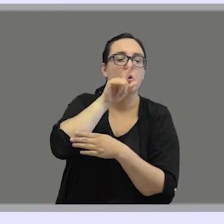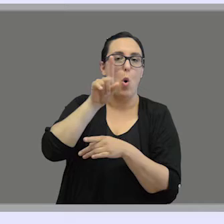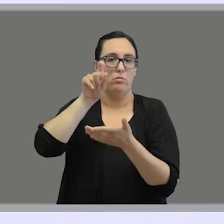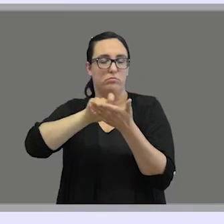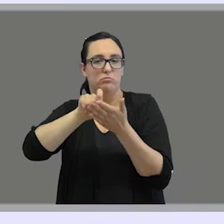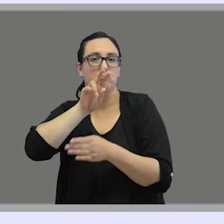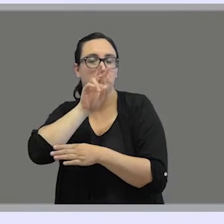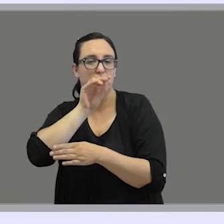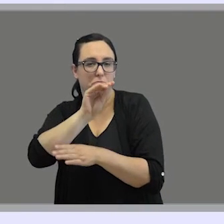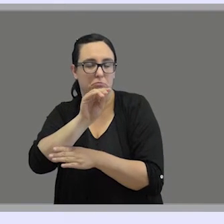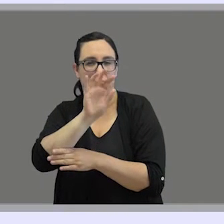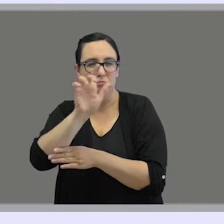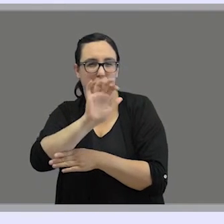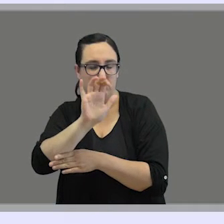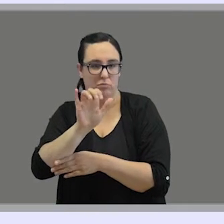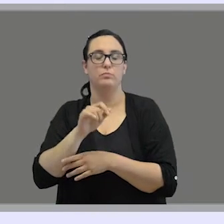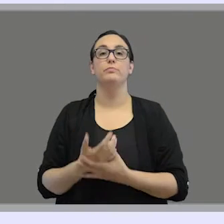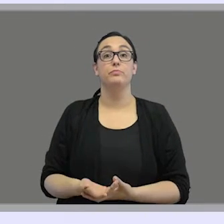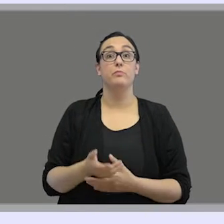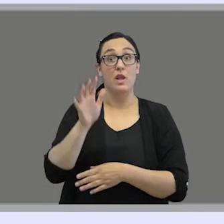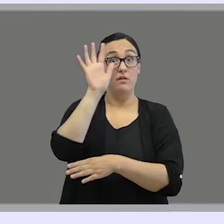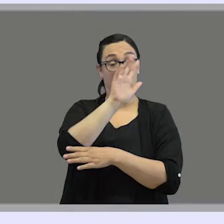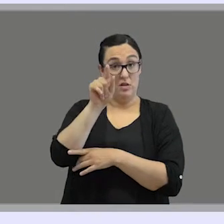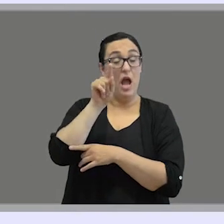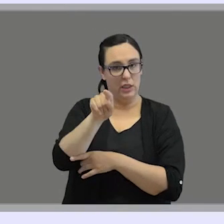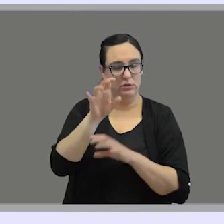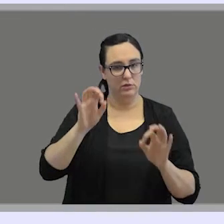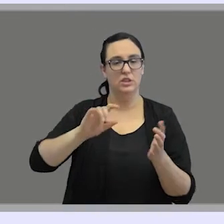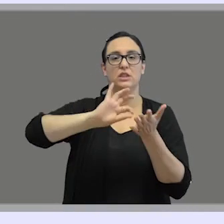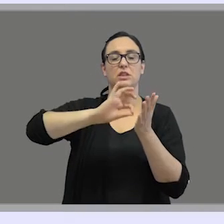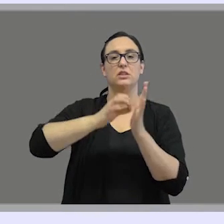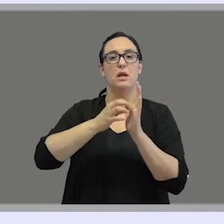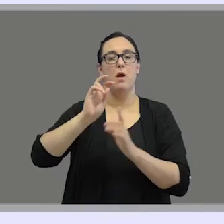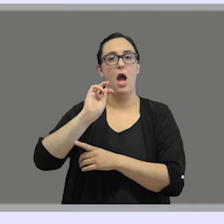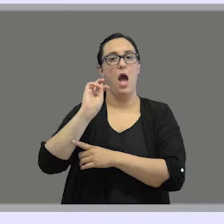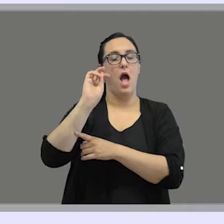So finger spelling is one of these alternative communication systems (ACC).